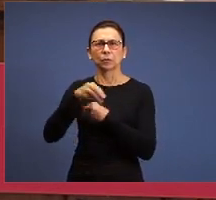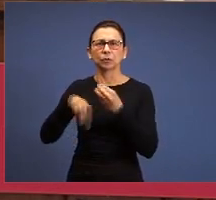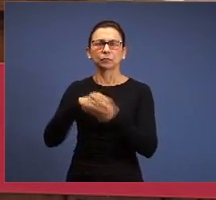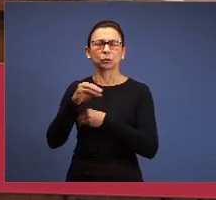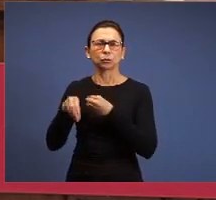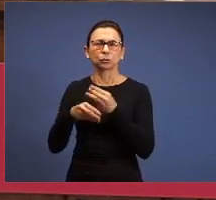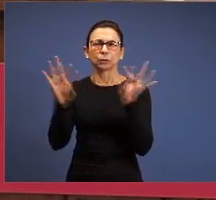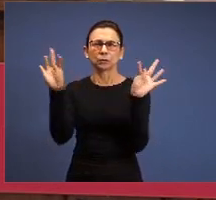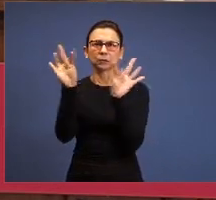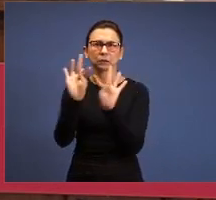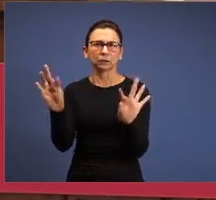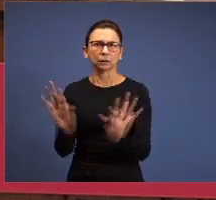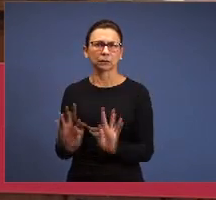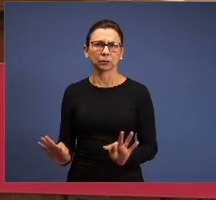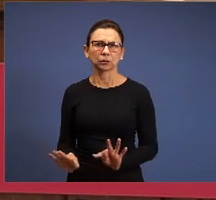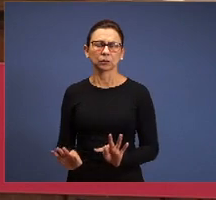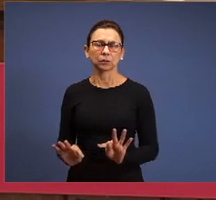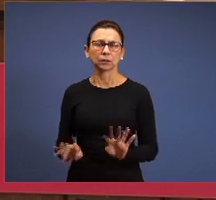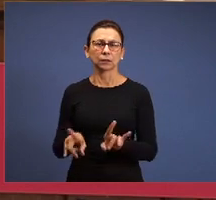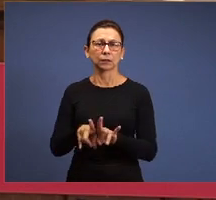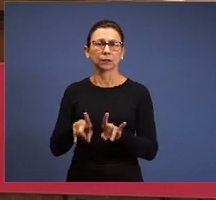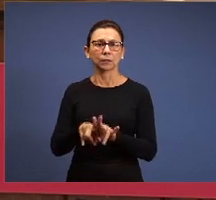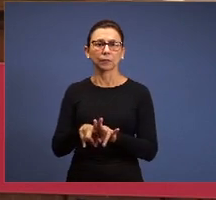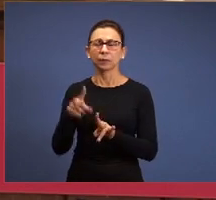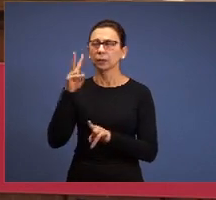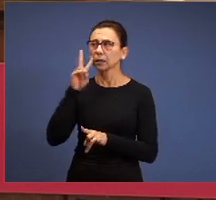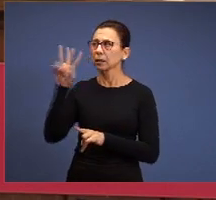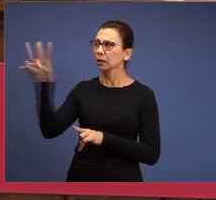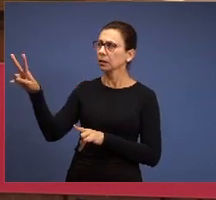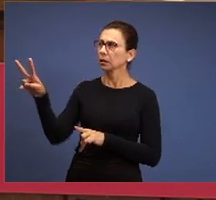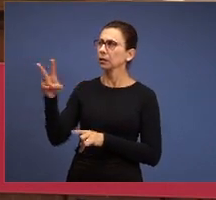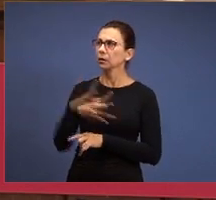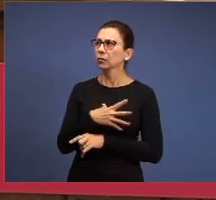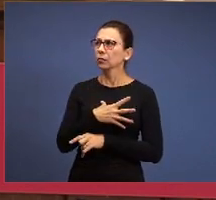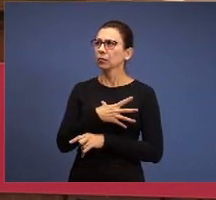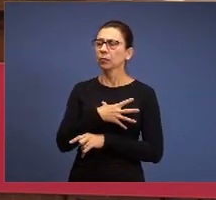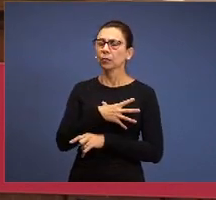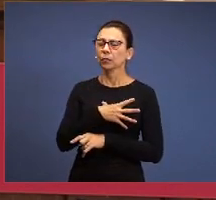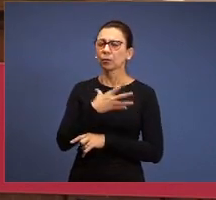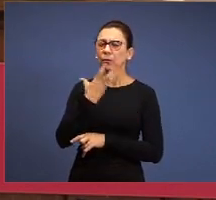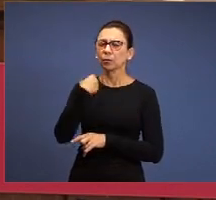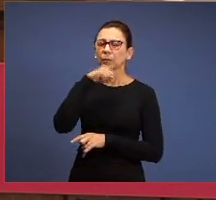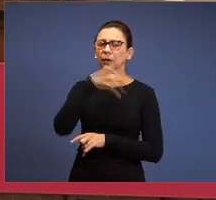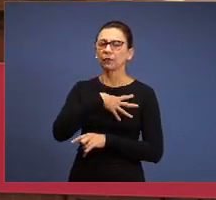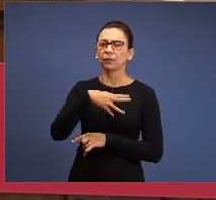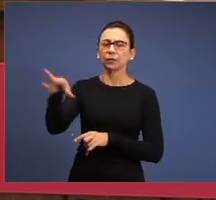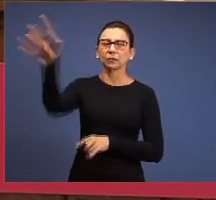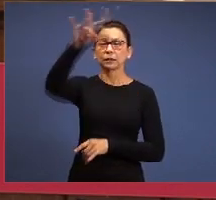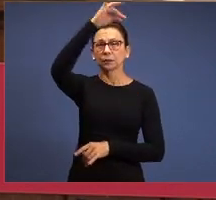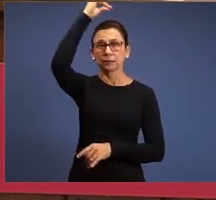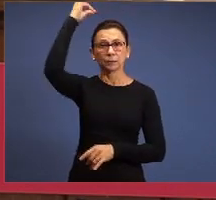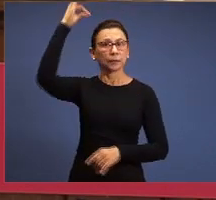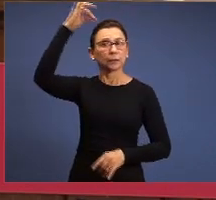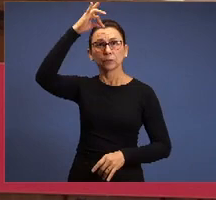lived the Father’s struggle, here, the Son’s, here the Holy Spirit’s, here the church’s life, her struggles,